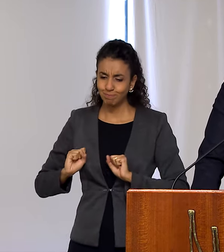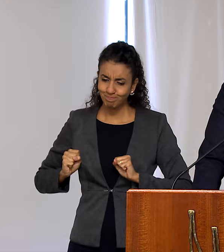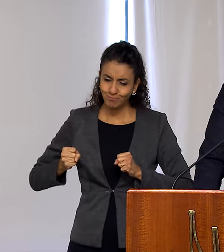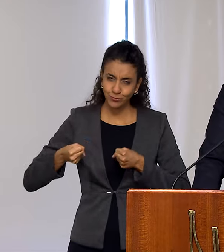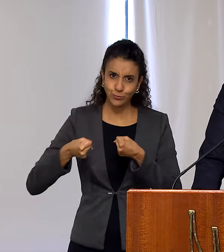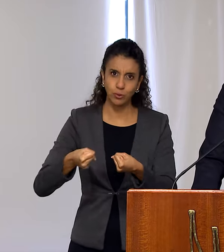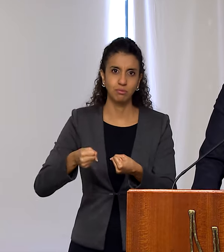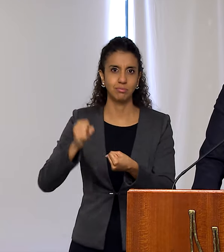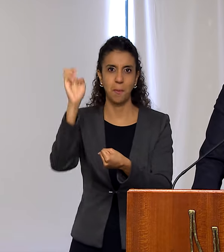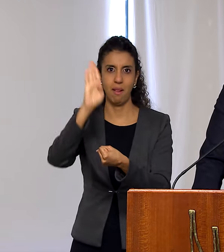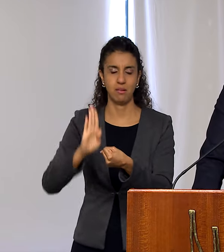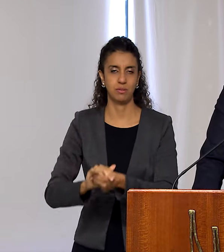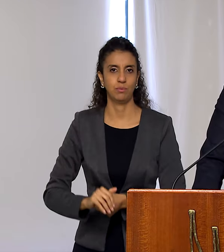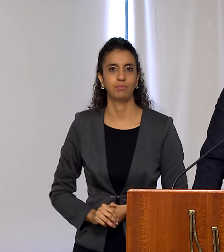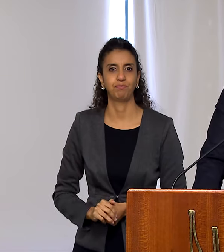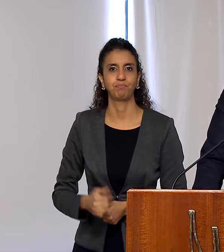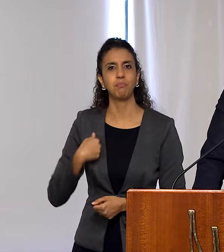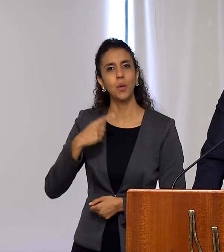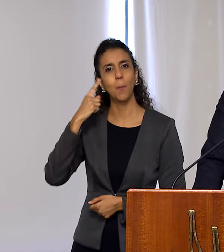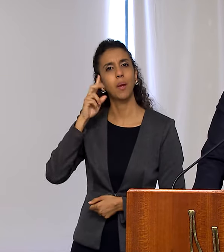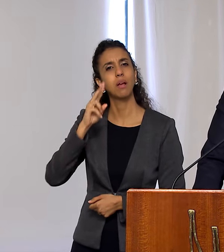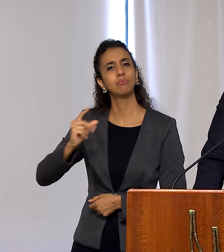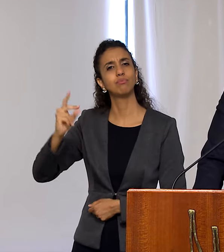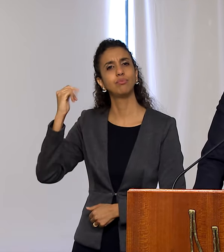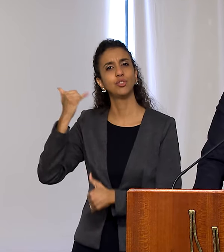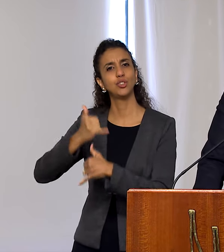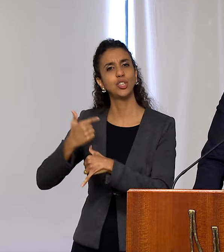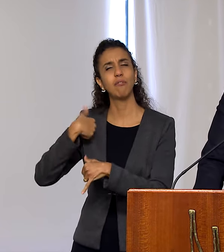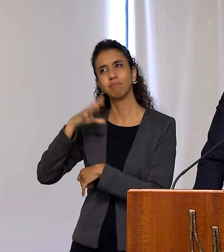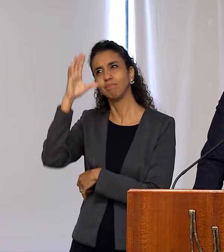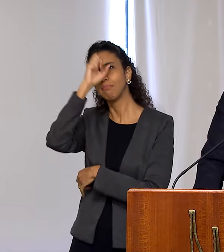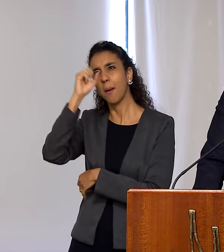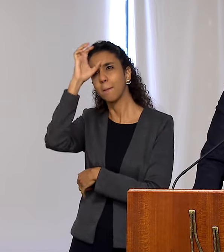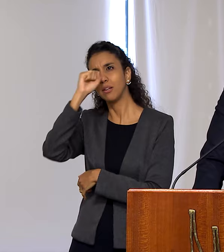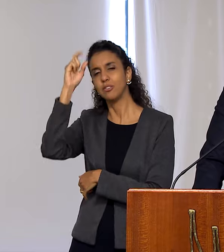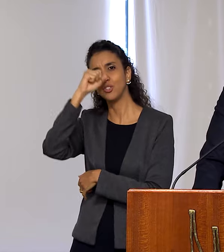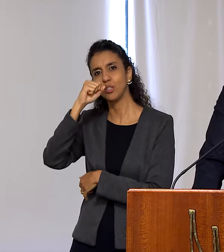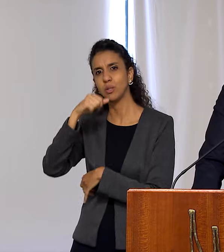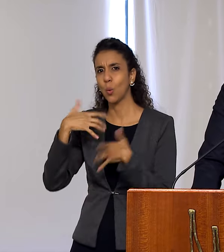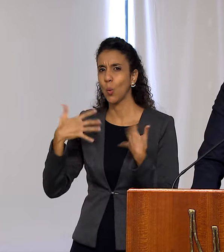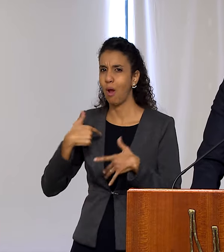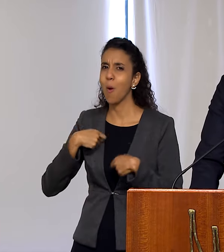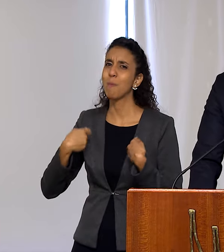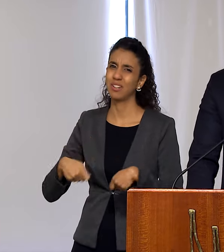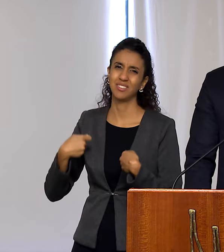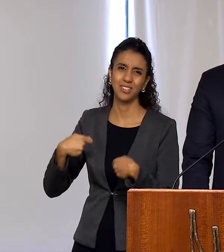I think of former bosses from whom I have learned so much and to whom I owe so much. This is